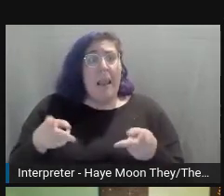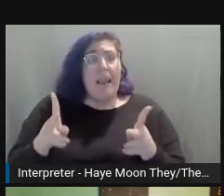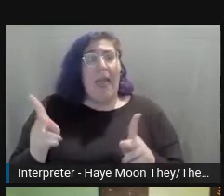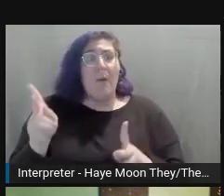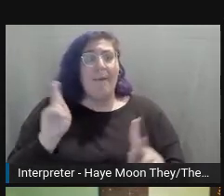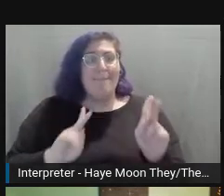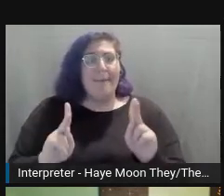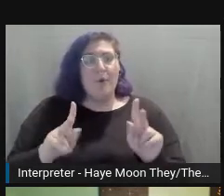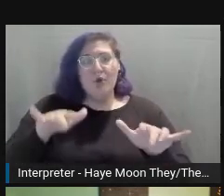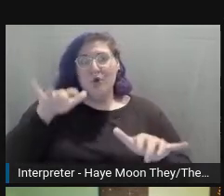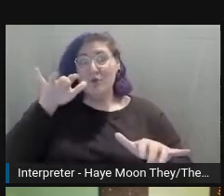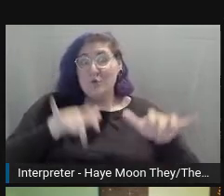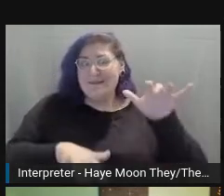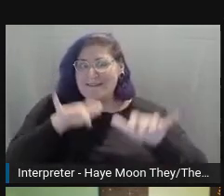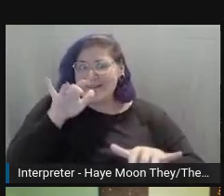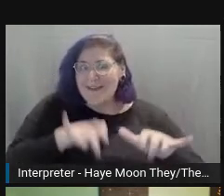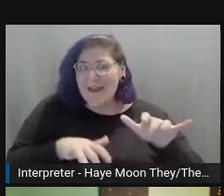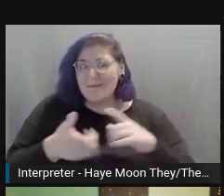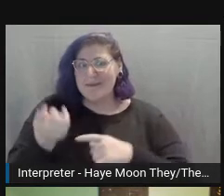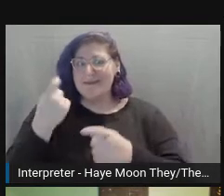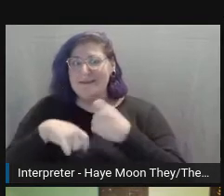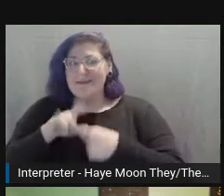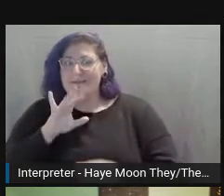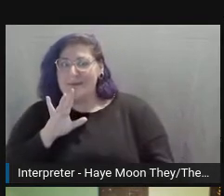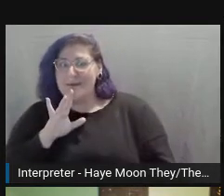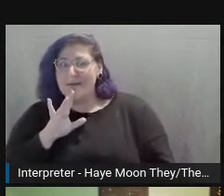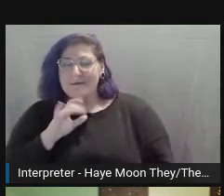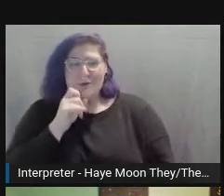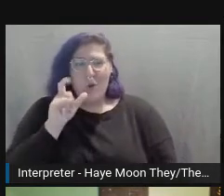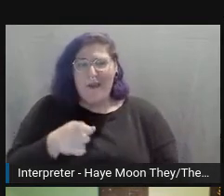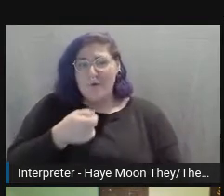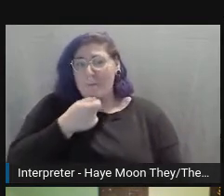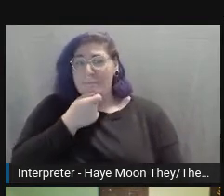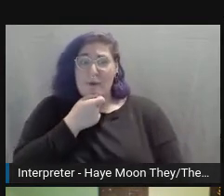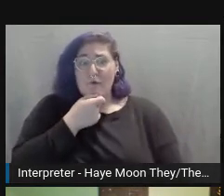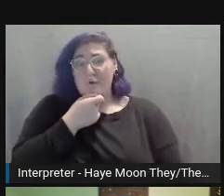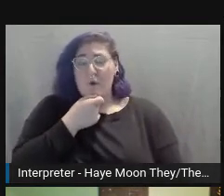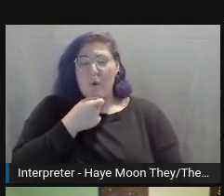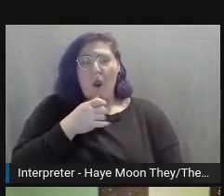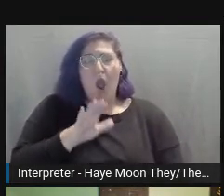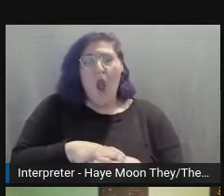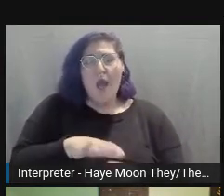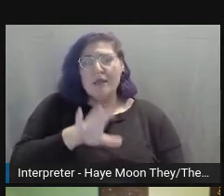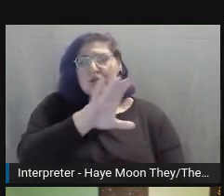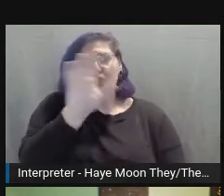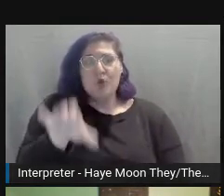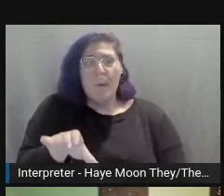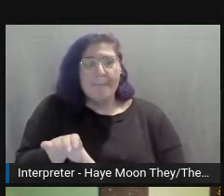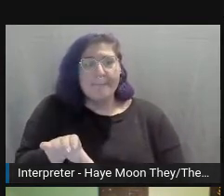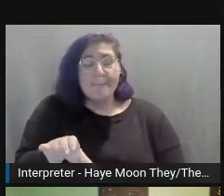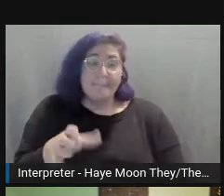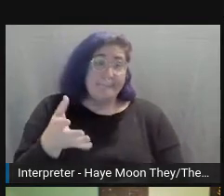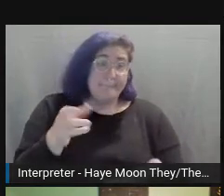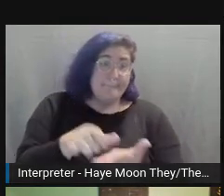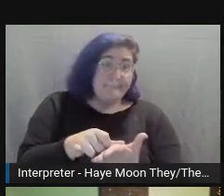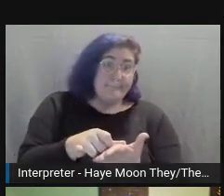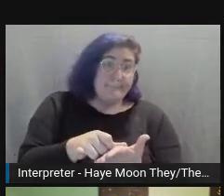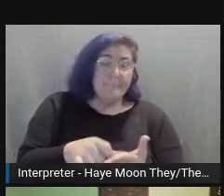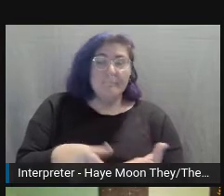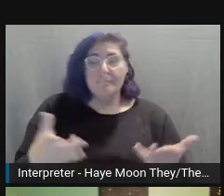not making people speak on a microphone during Zoom meetings and stuff like that.